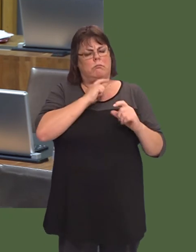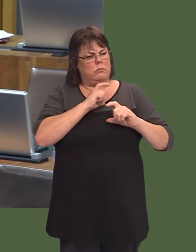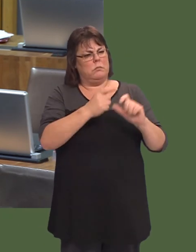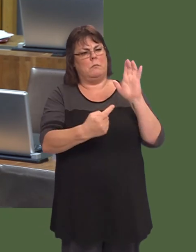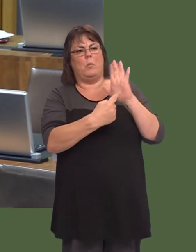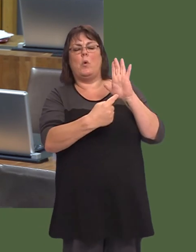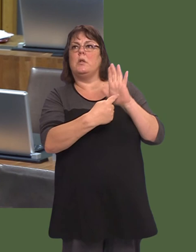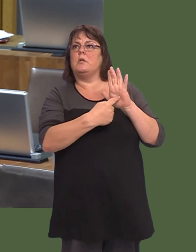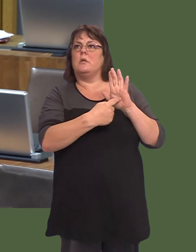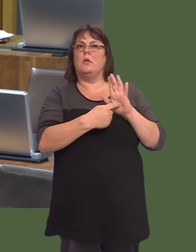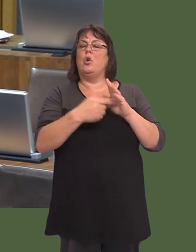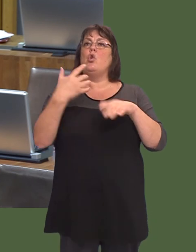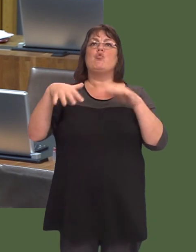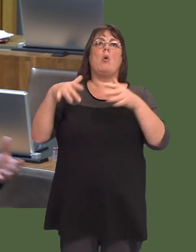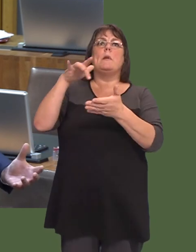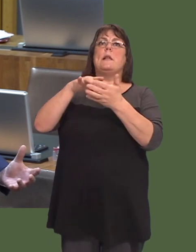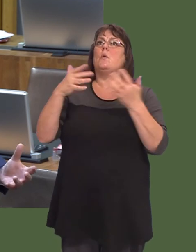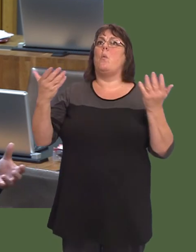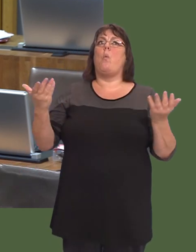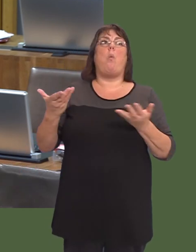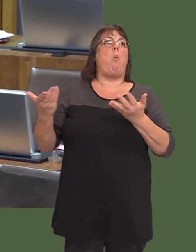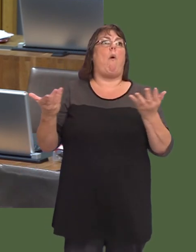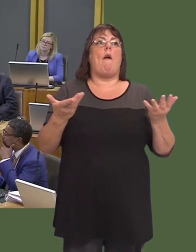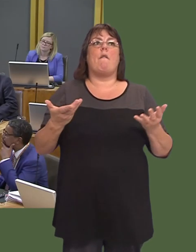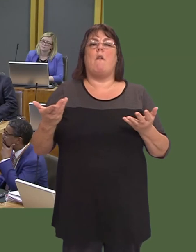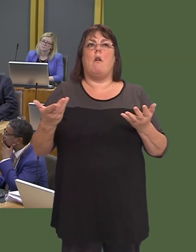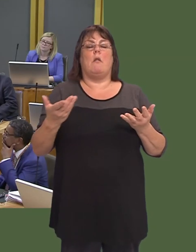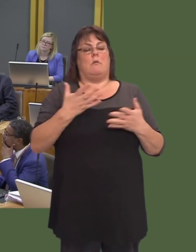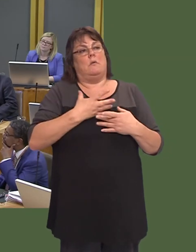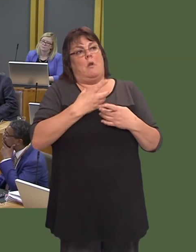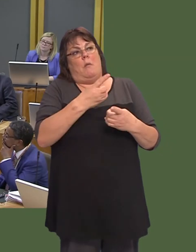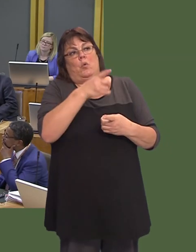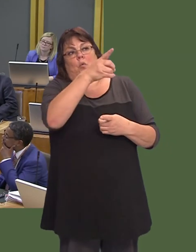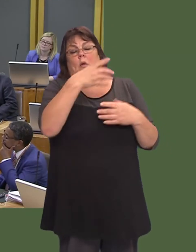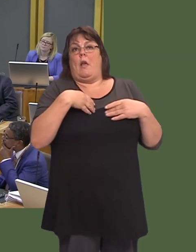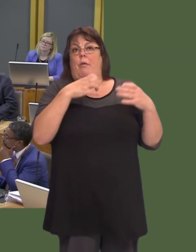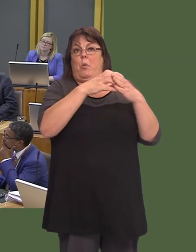Wherever the trauma centre goes, and that is something for the health boards to decide,